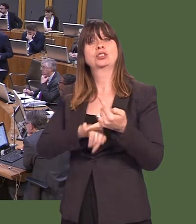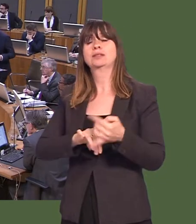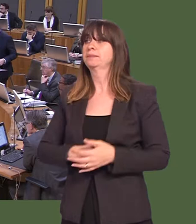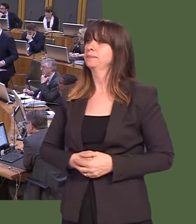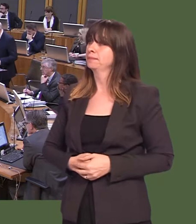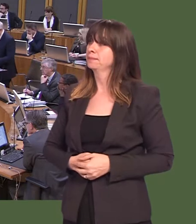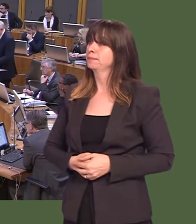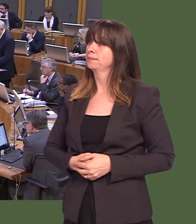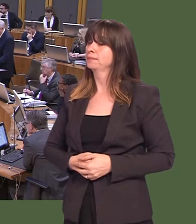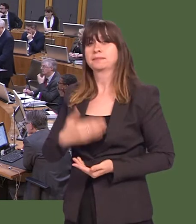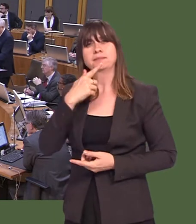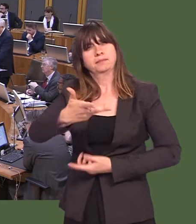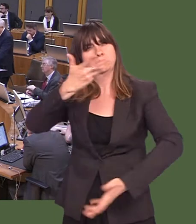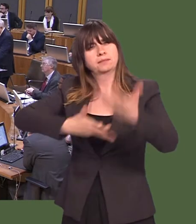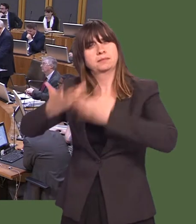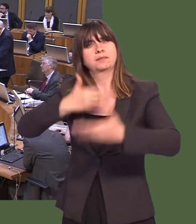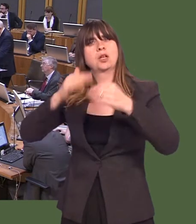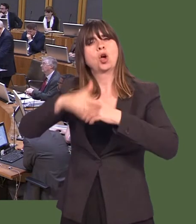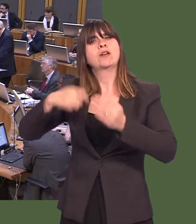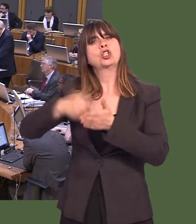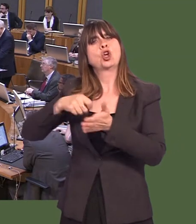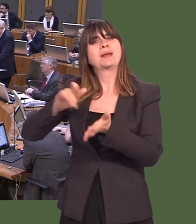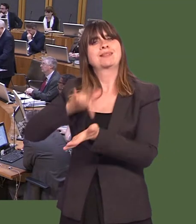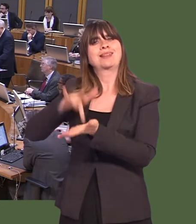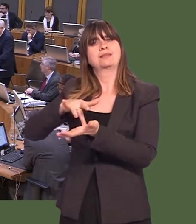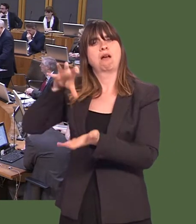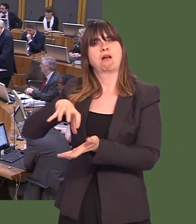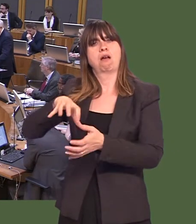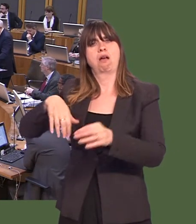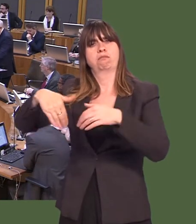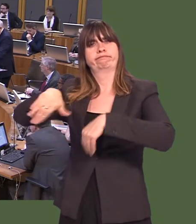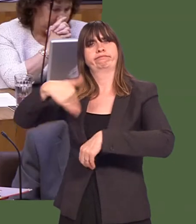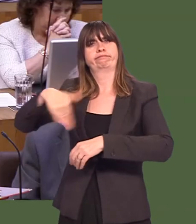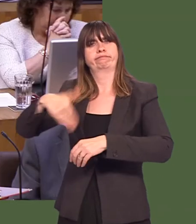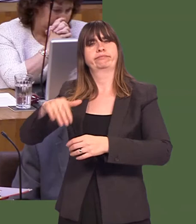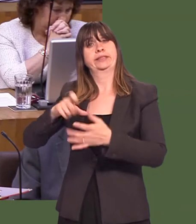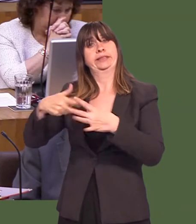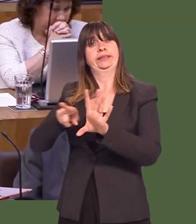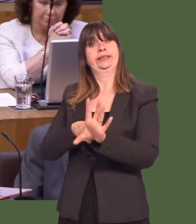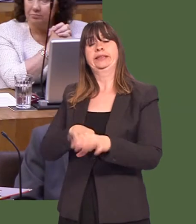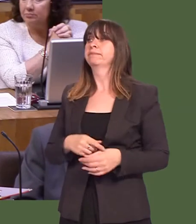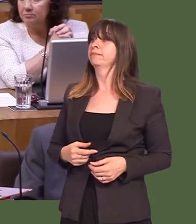Will the First Minister make a statement on the development of district shopping centres within cities? OAQ(5)0586(FM) Carwyn Jones: We do promote existing retail